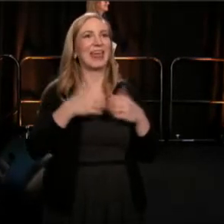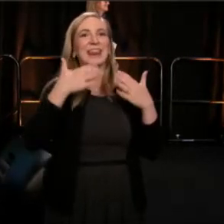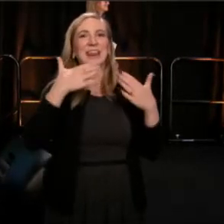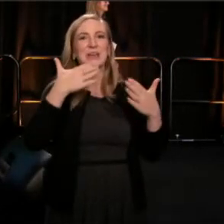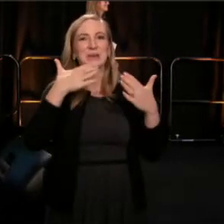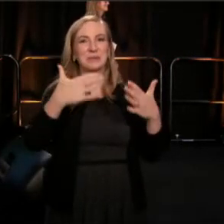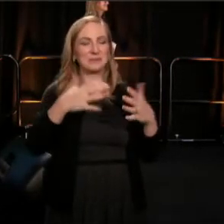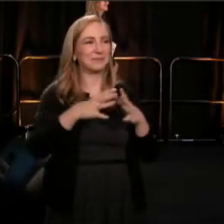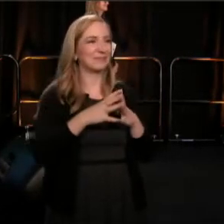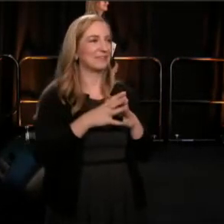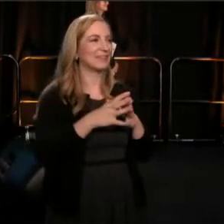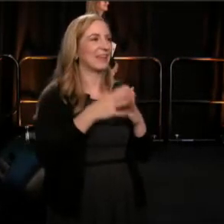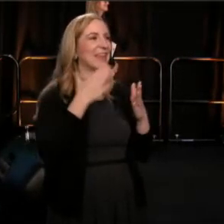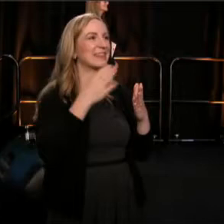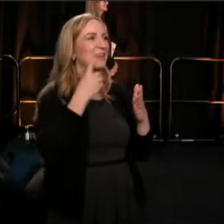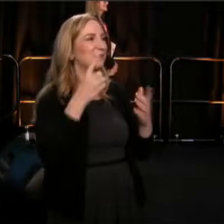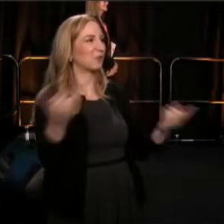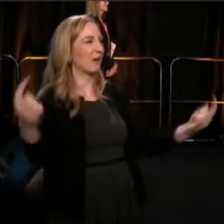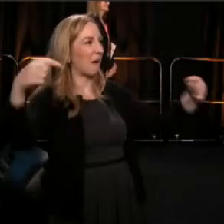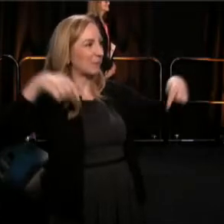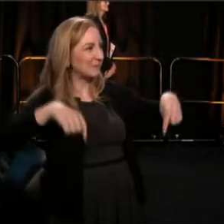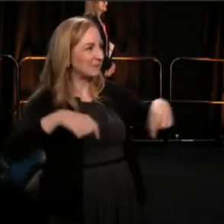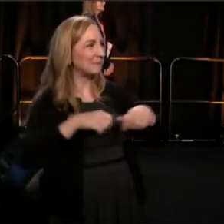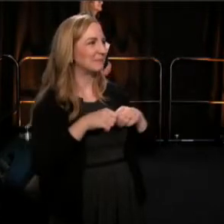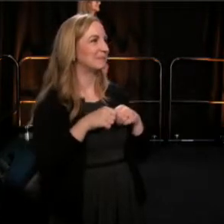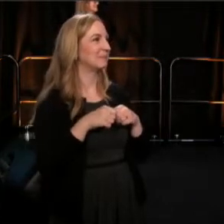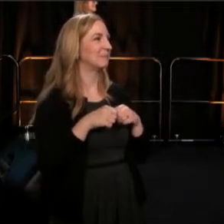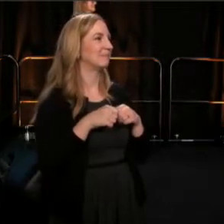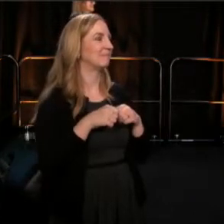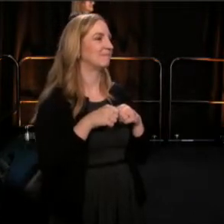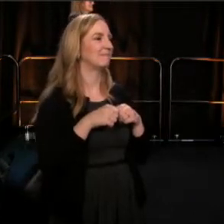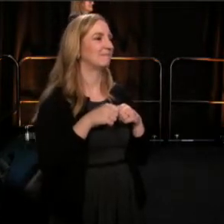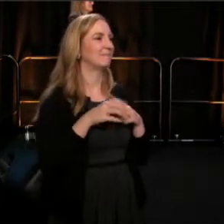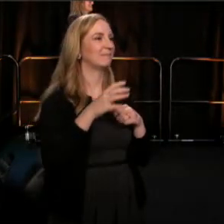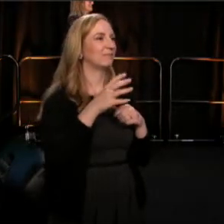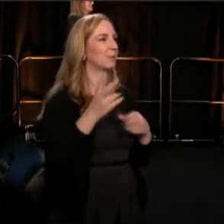Thank you for being here. And for participating and all the hard work